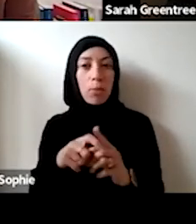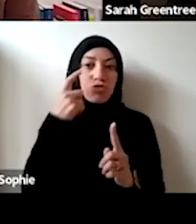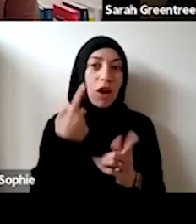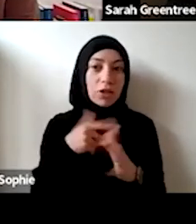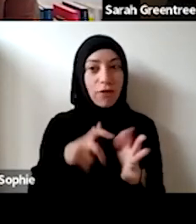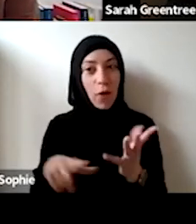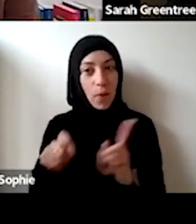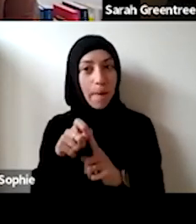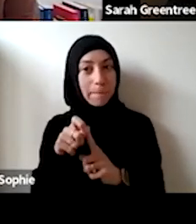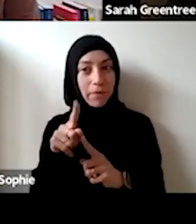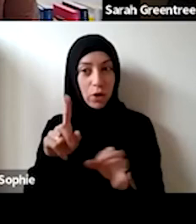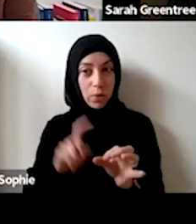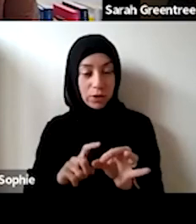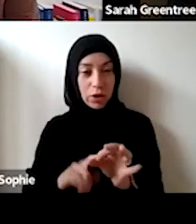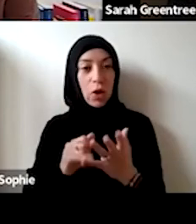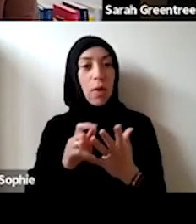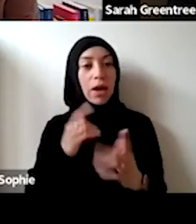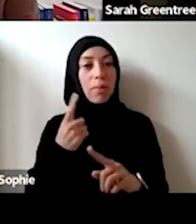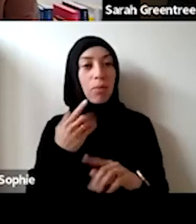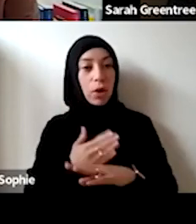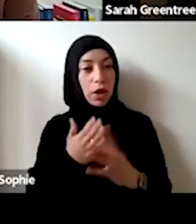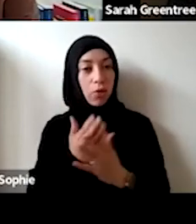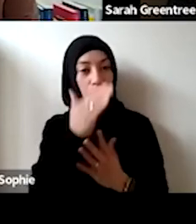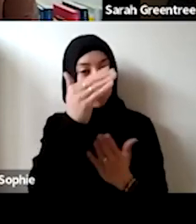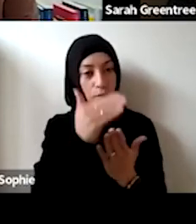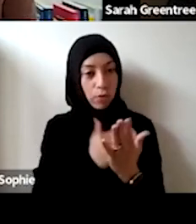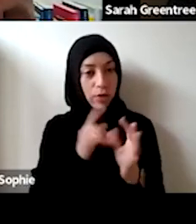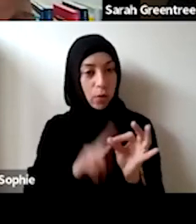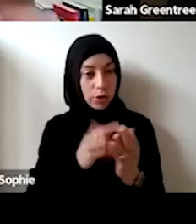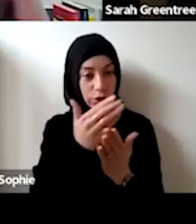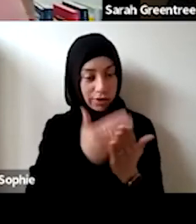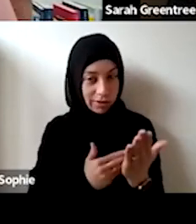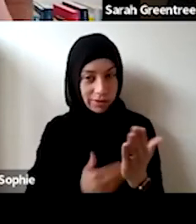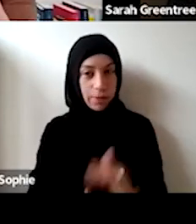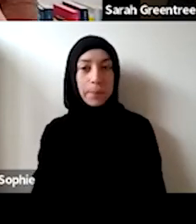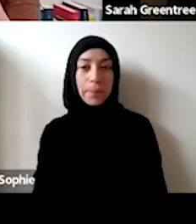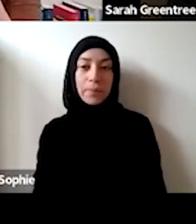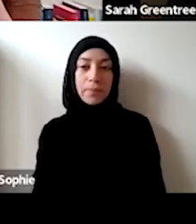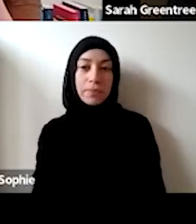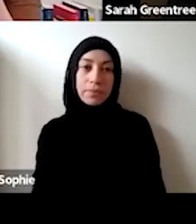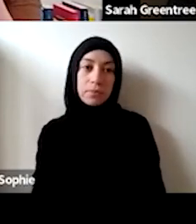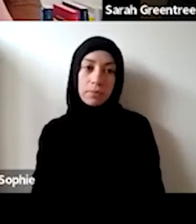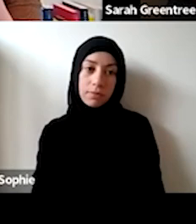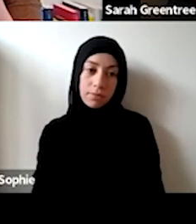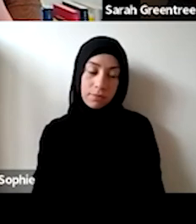My way through them, and hopefully, you're all finding this useful. question as well. So I will just keep working my way through them. And hopefully you